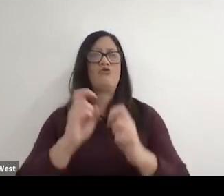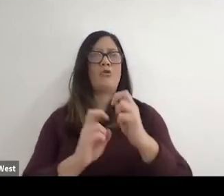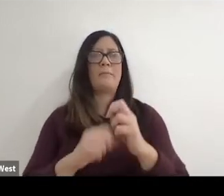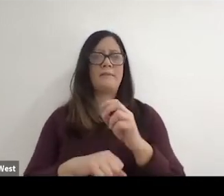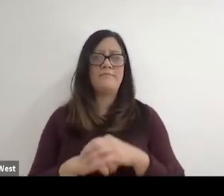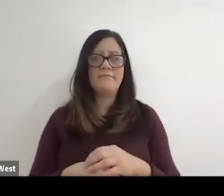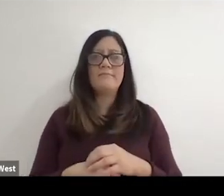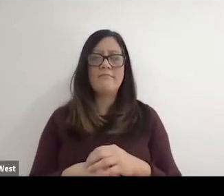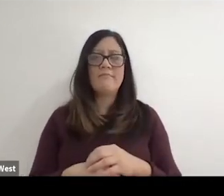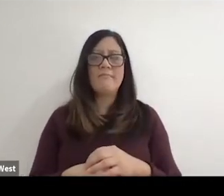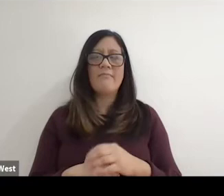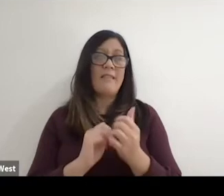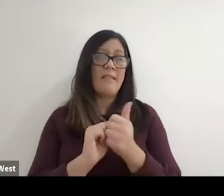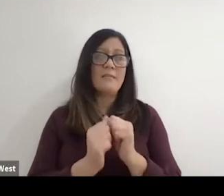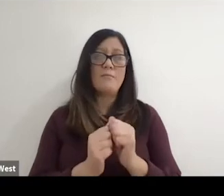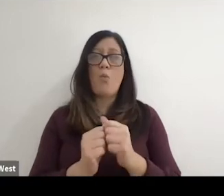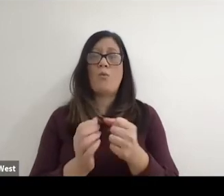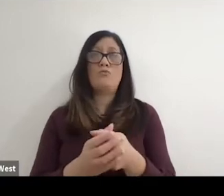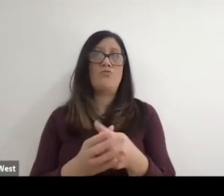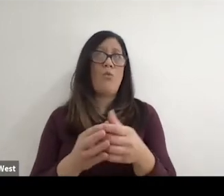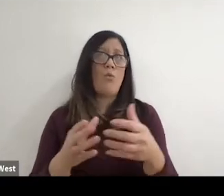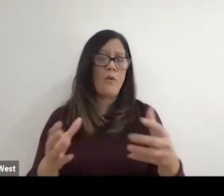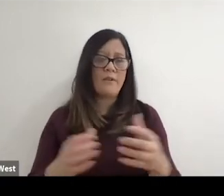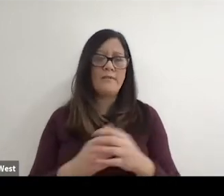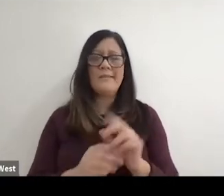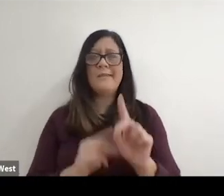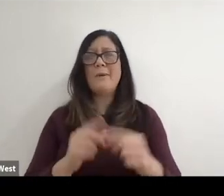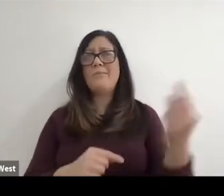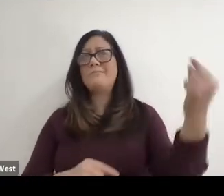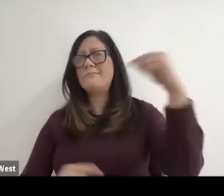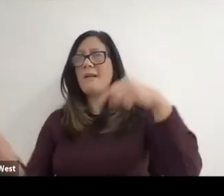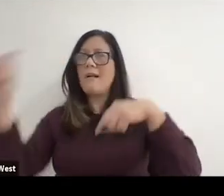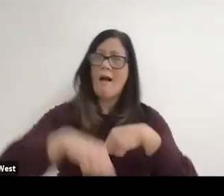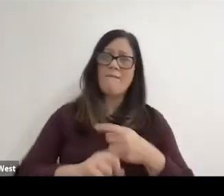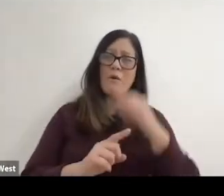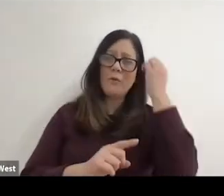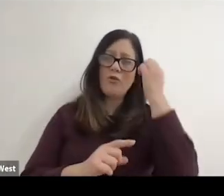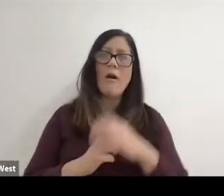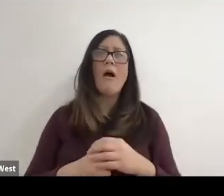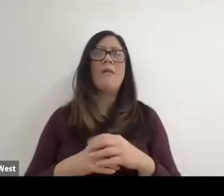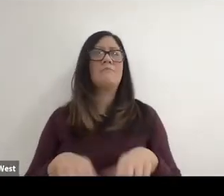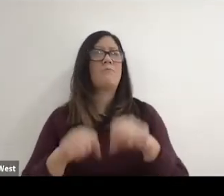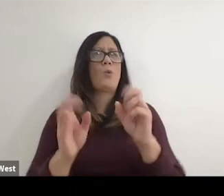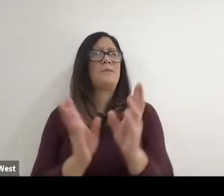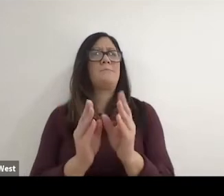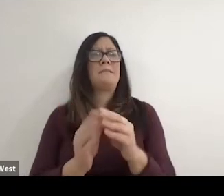tournament as the sport was growing. You know people would come from Europe. We would have these meetings.